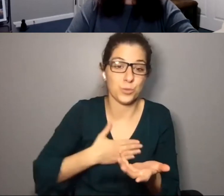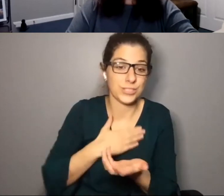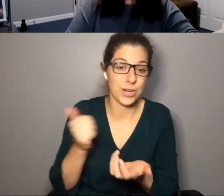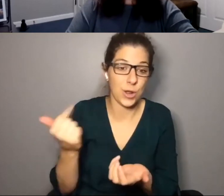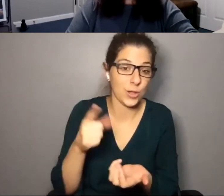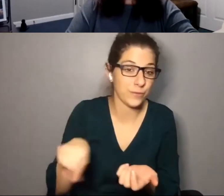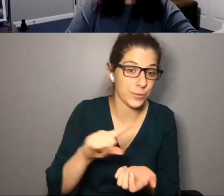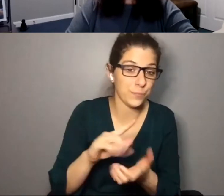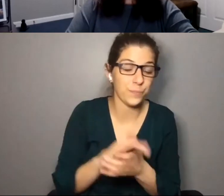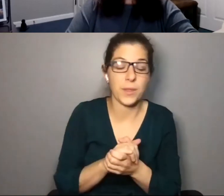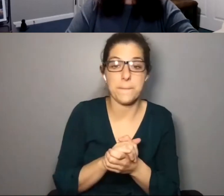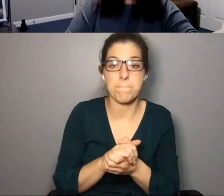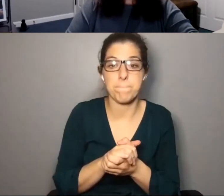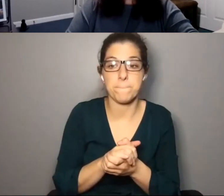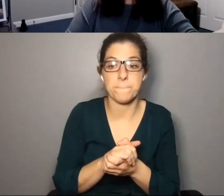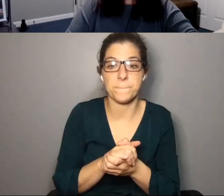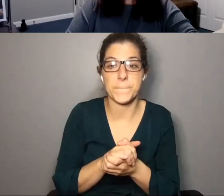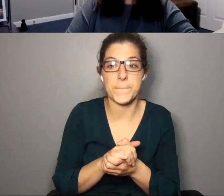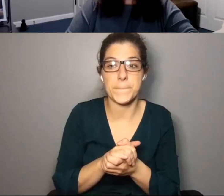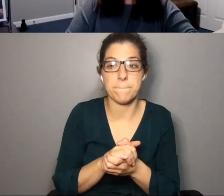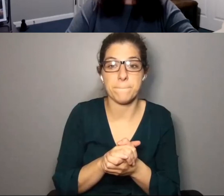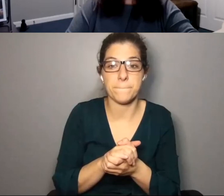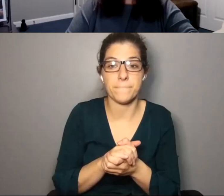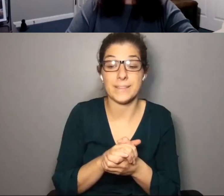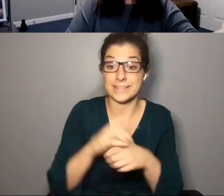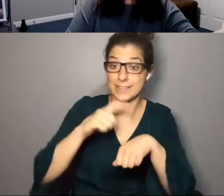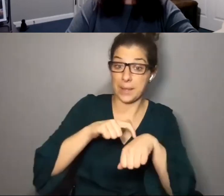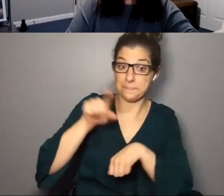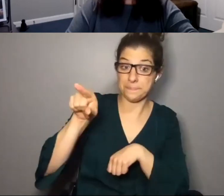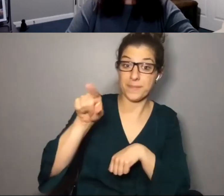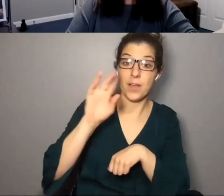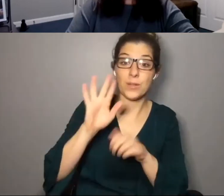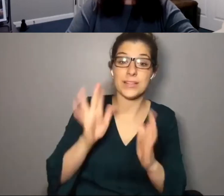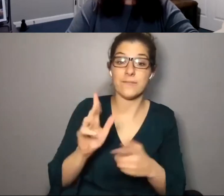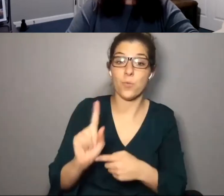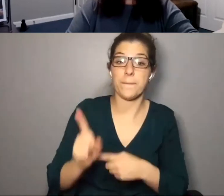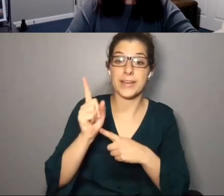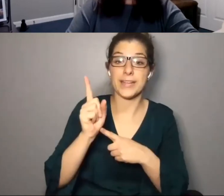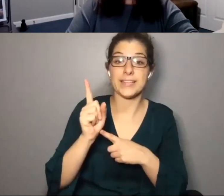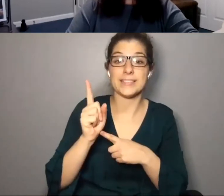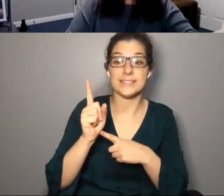single one of you. In the interest of time, I will leave a